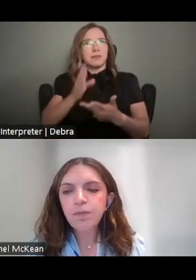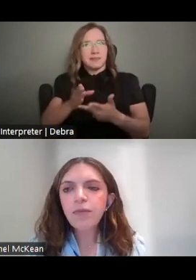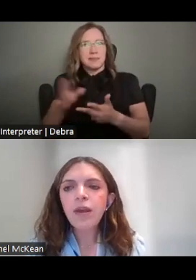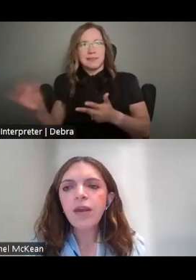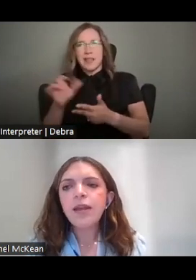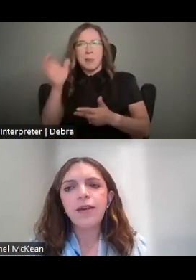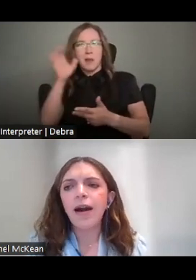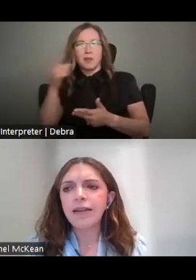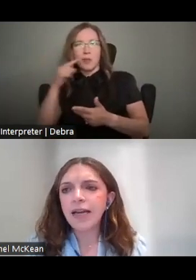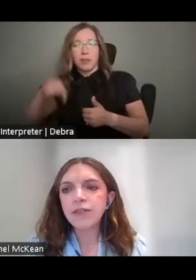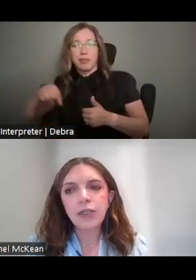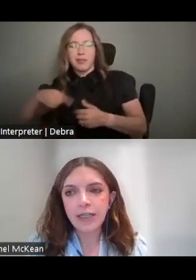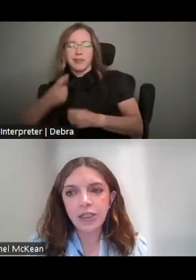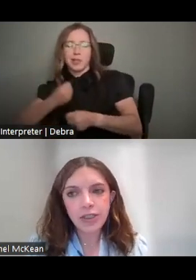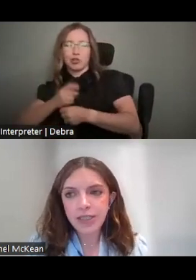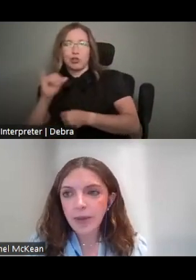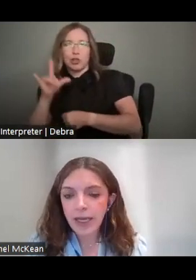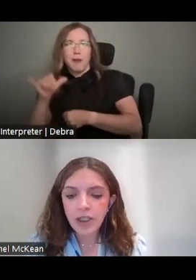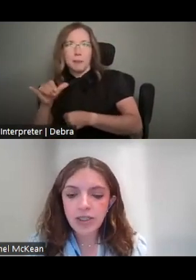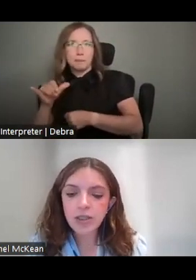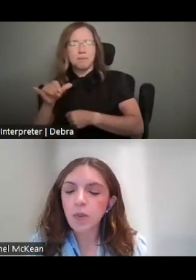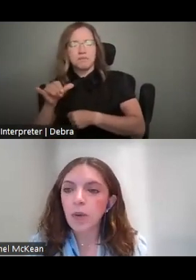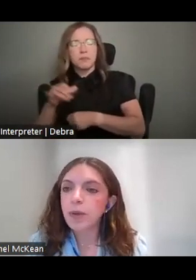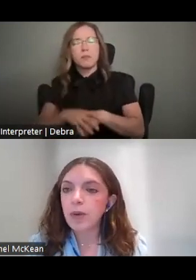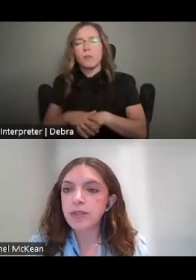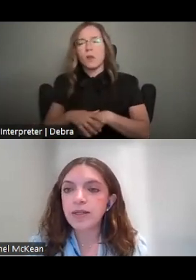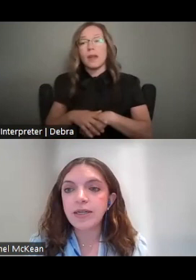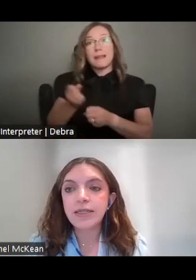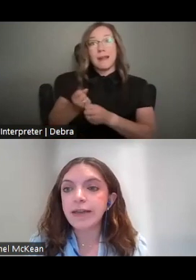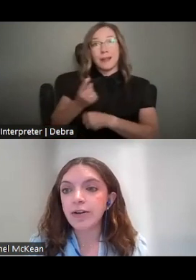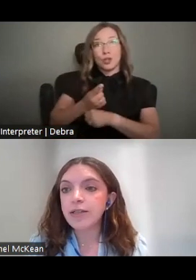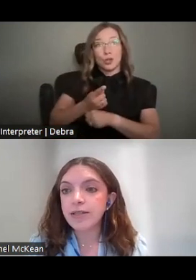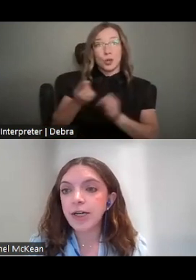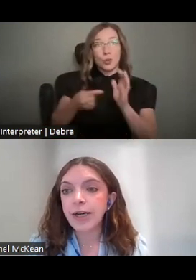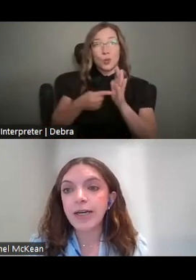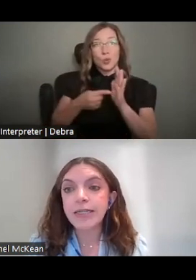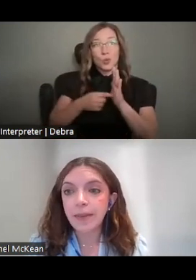THE GUIDELINES FOR NEXT YEAR'S APPLICATIONS WON'T BE POSTED UNTIL LATER THIS YEAR IN DECEMBER